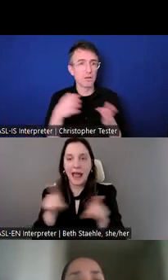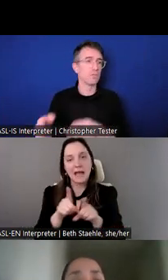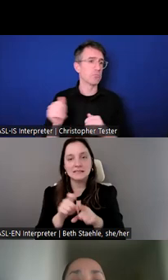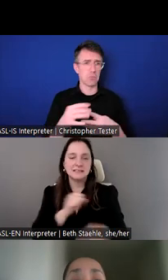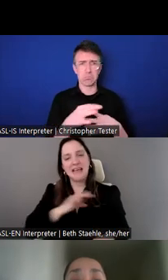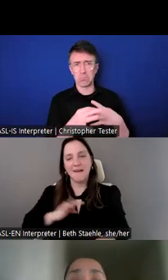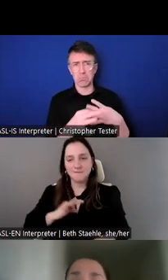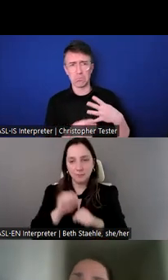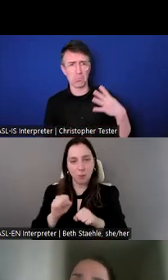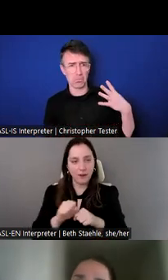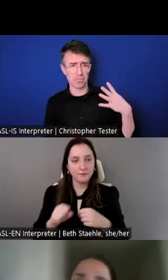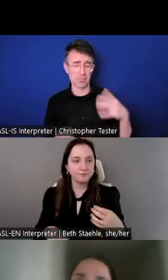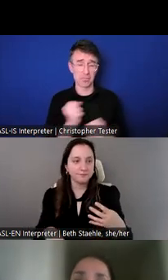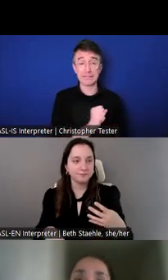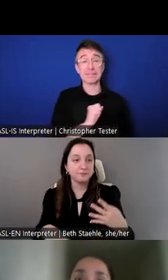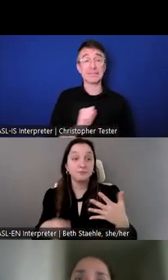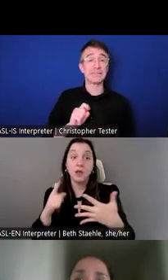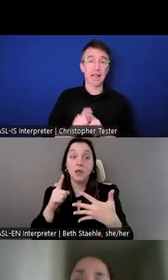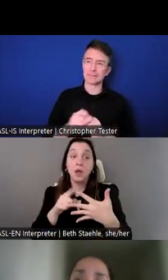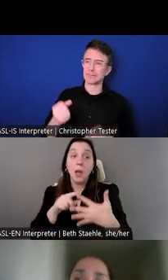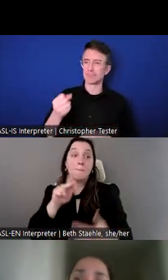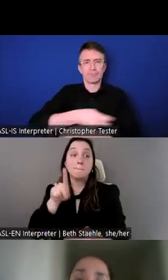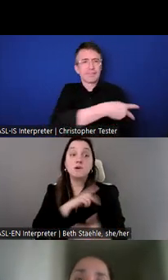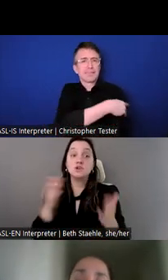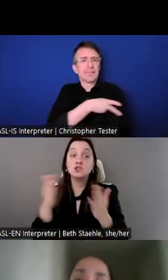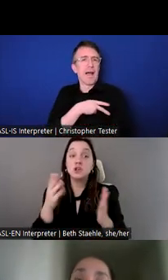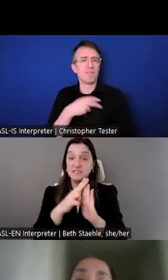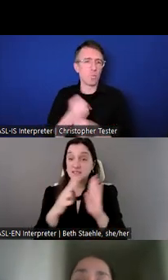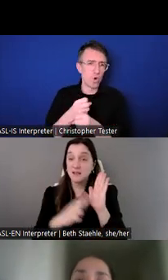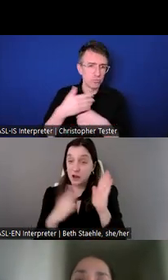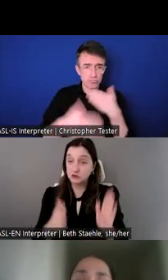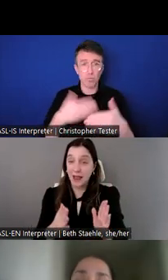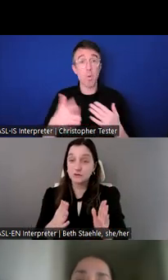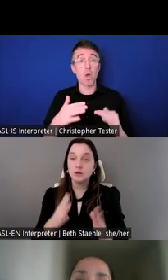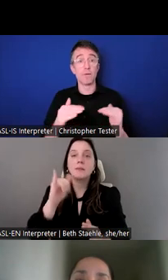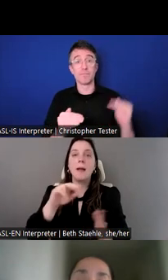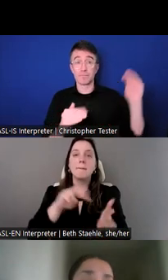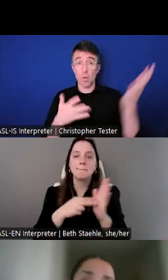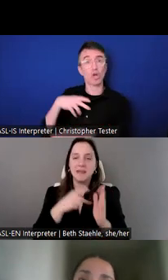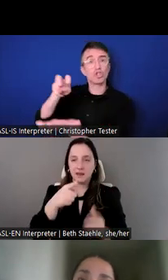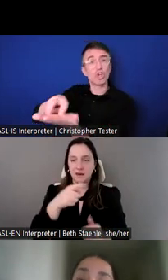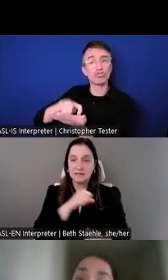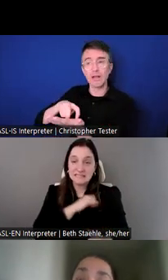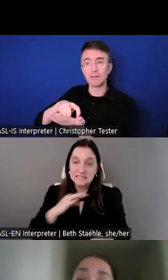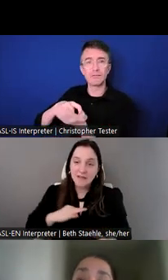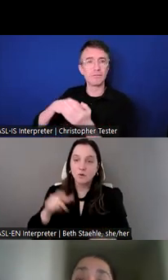The Personal Service Contractors is for our staff and our folks who are working in our